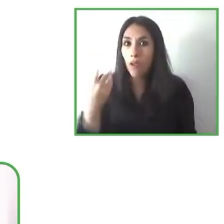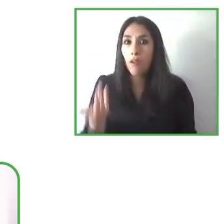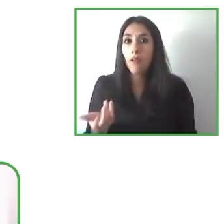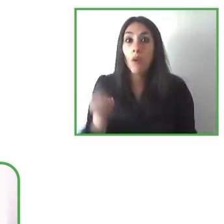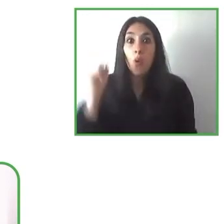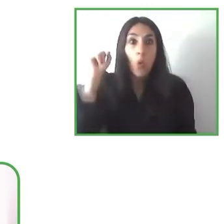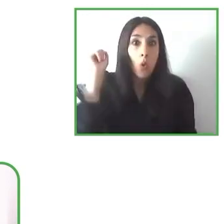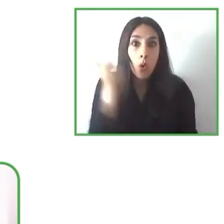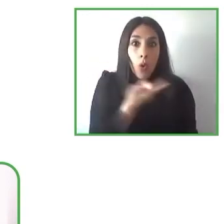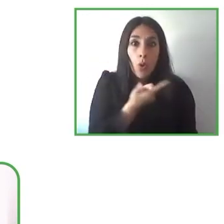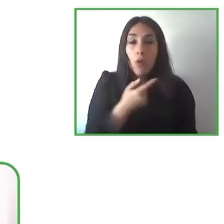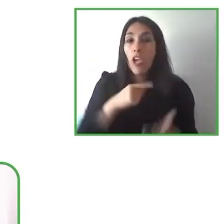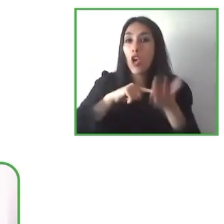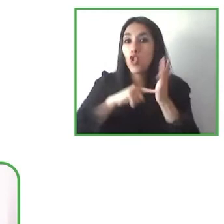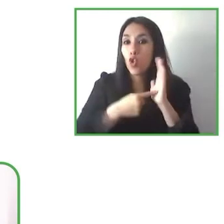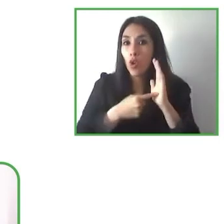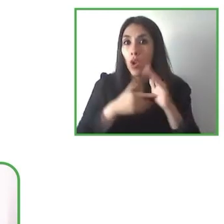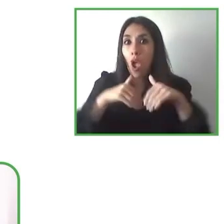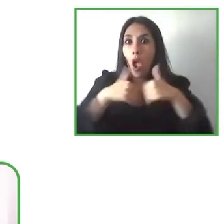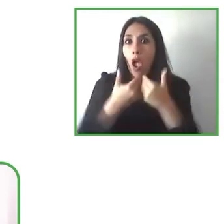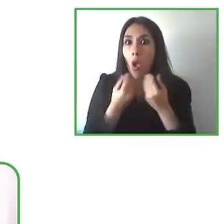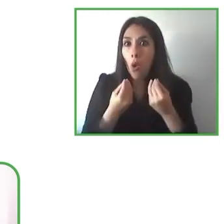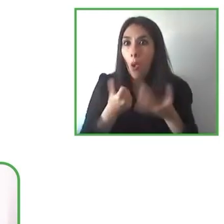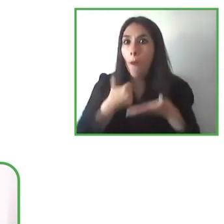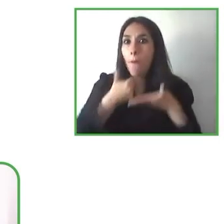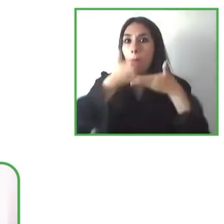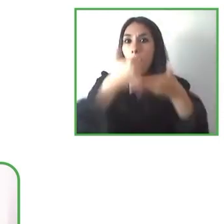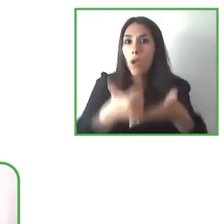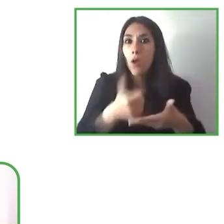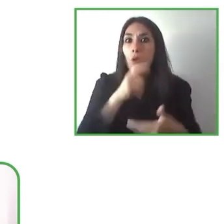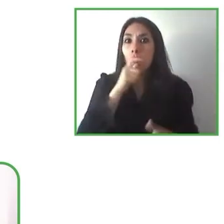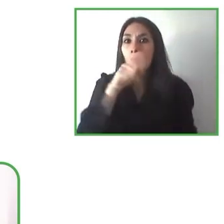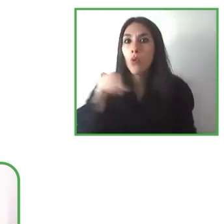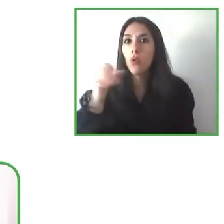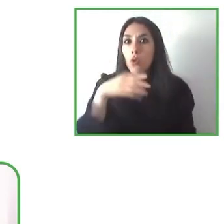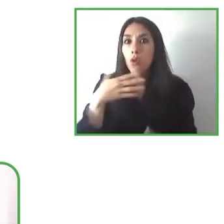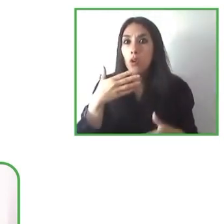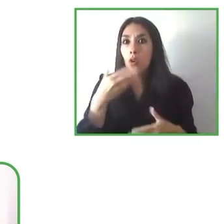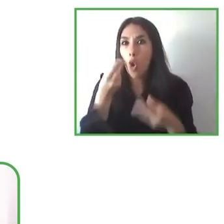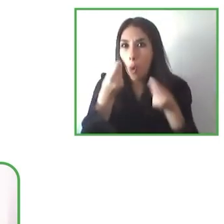that are going to try to improve the quality of life of people with disability